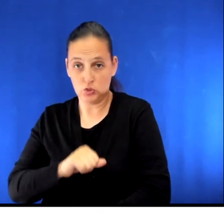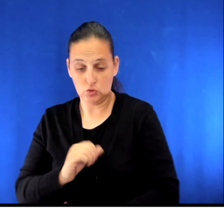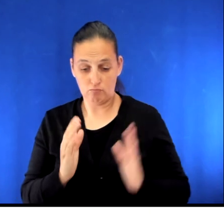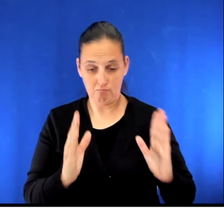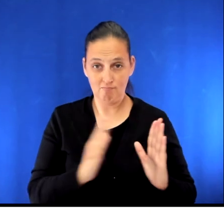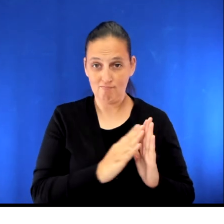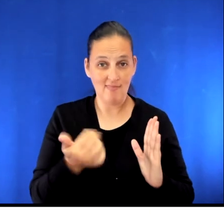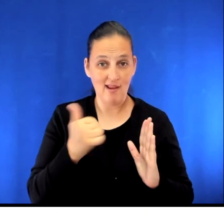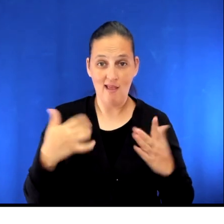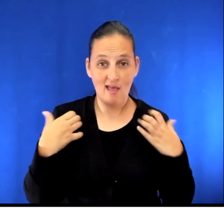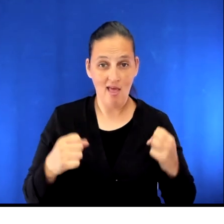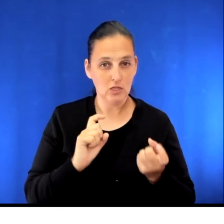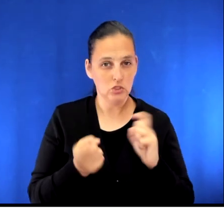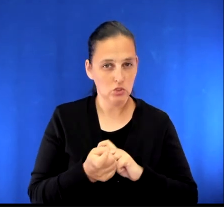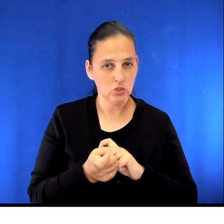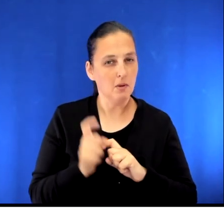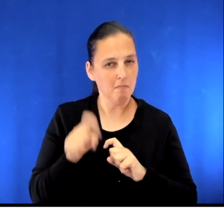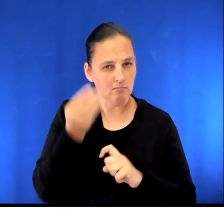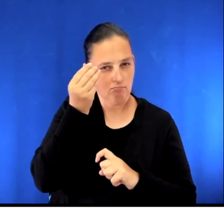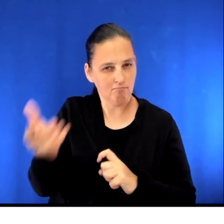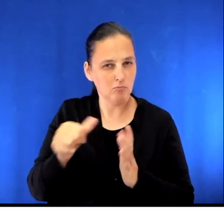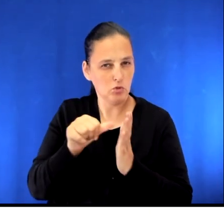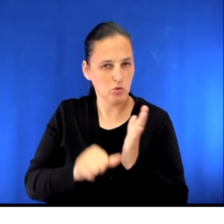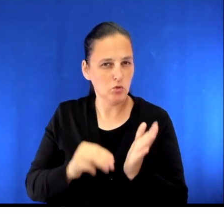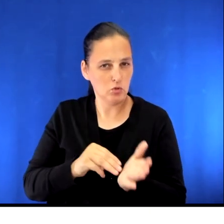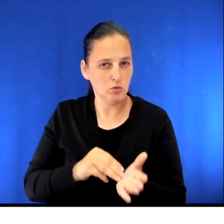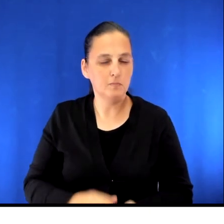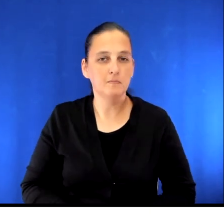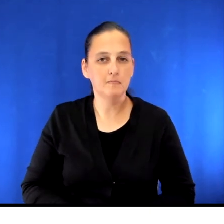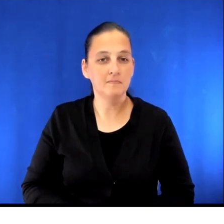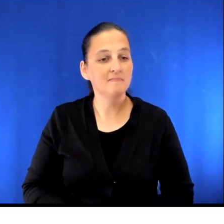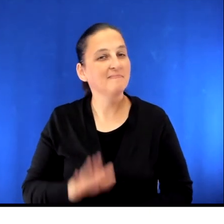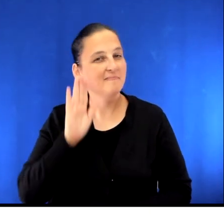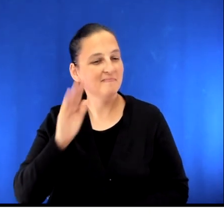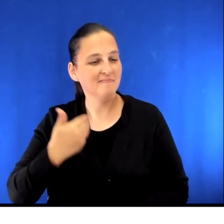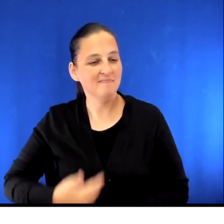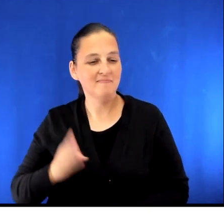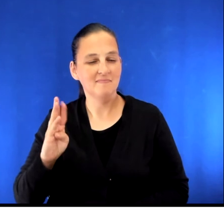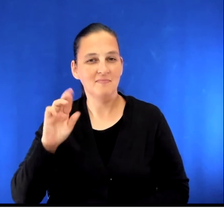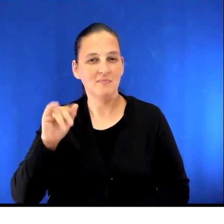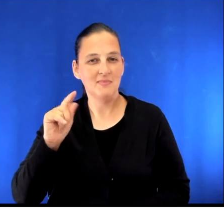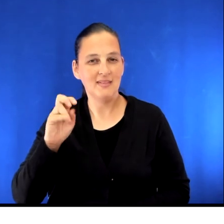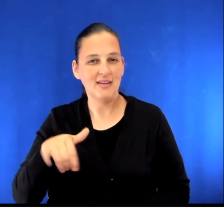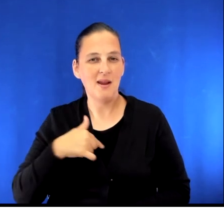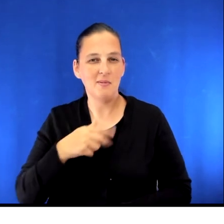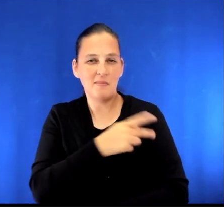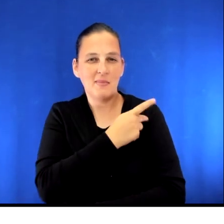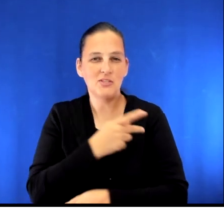if there are any changes in your health, please do notify your surgeon's office. Hi, my name is Brittney and I'm one of the patient care